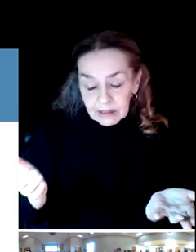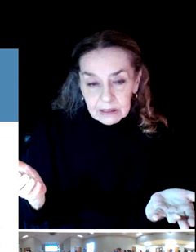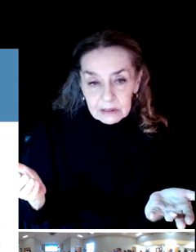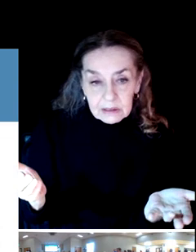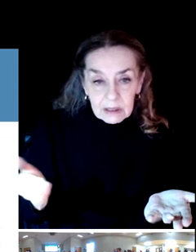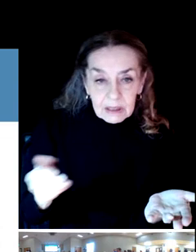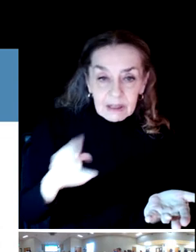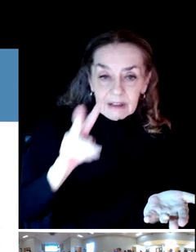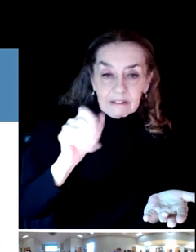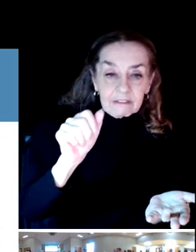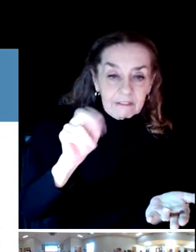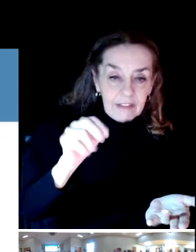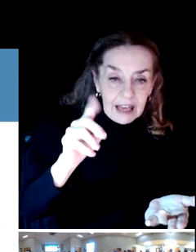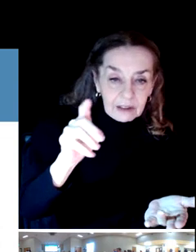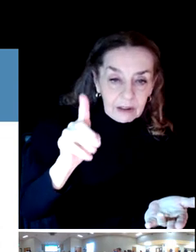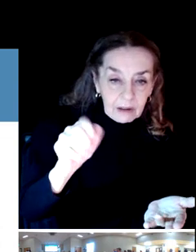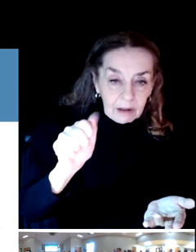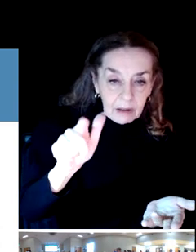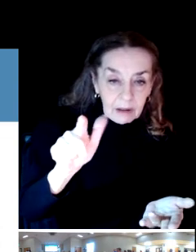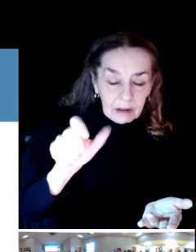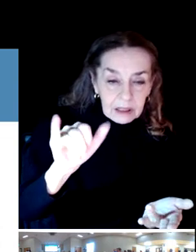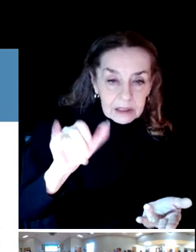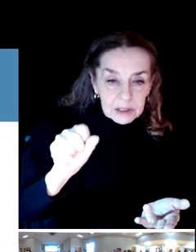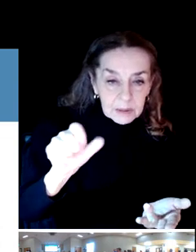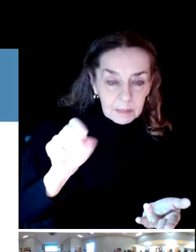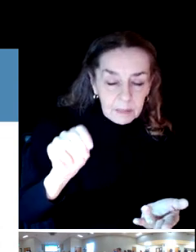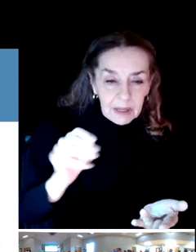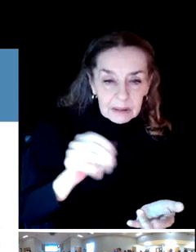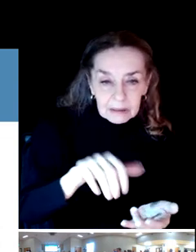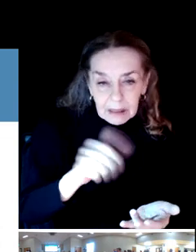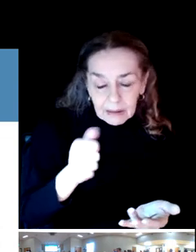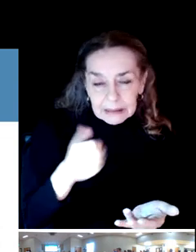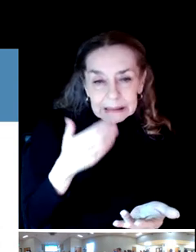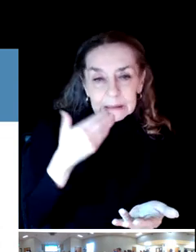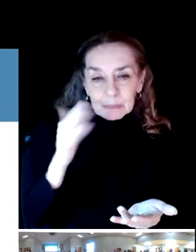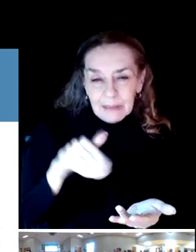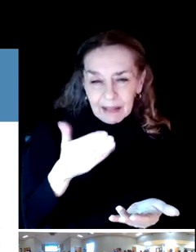We heard about nefarious activities within the parks.